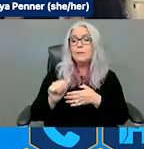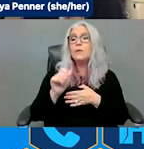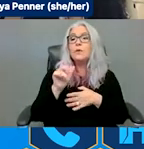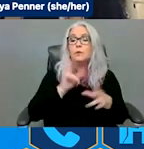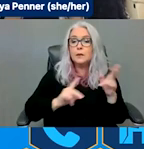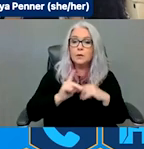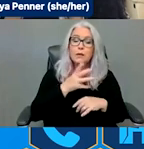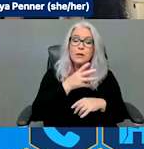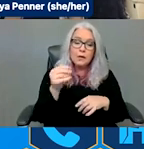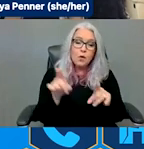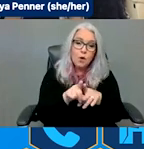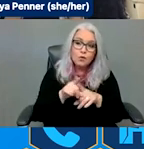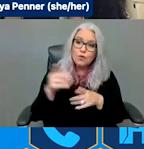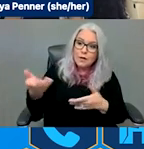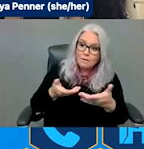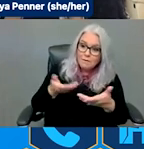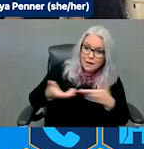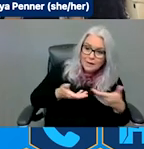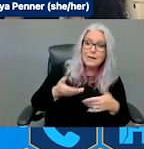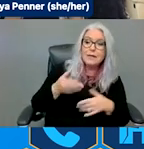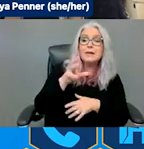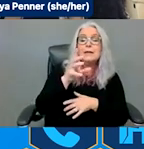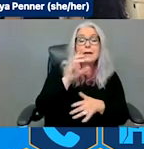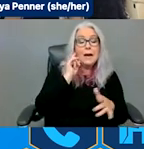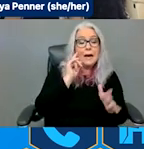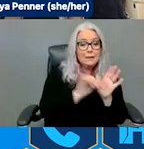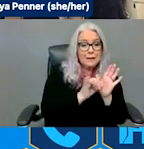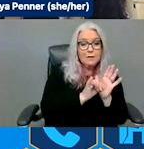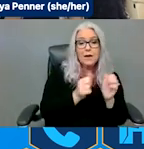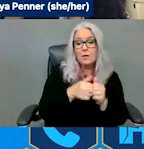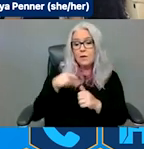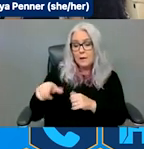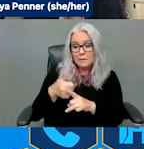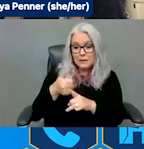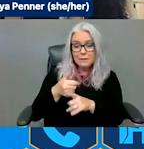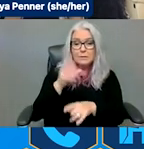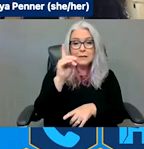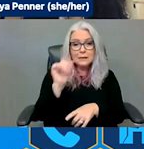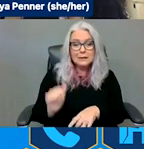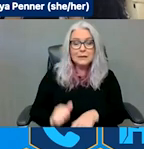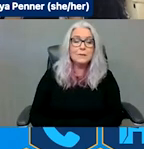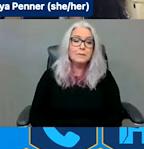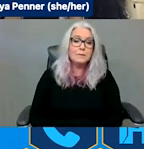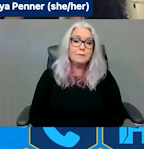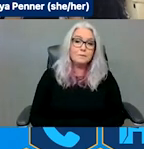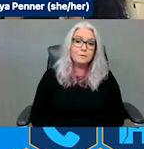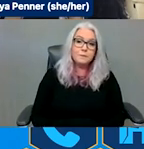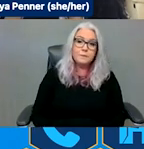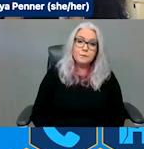marginalized communities and people with marginalized identities.